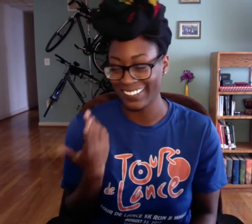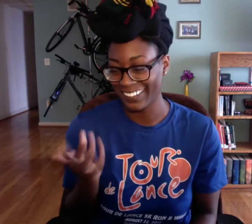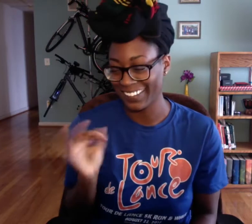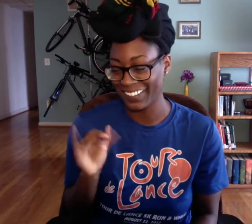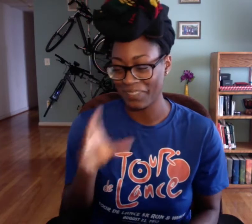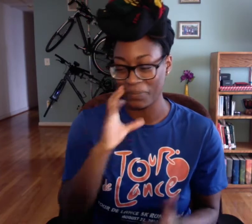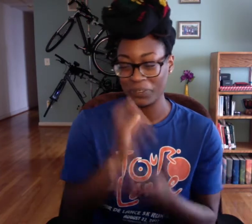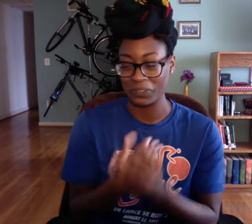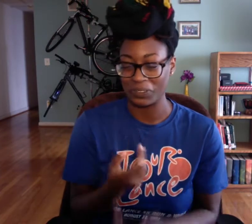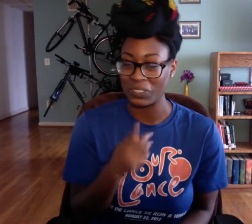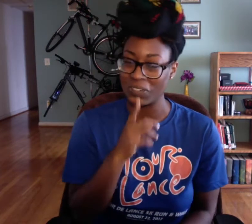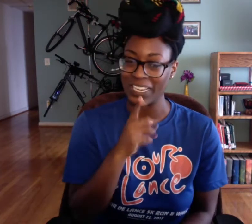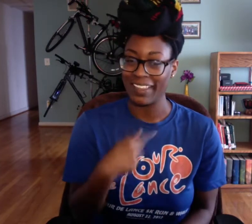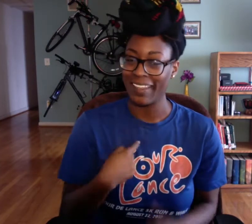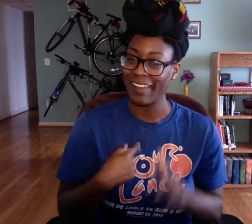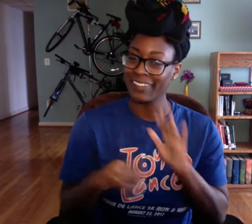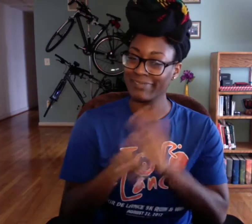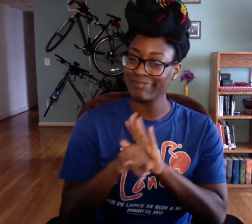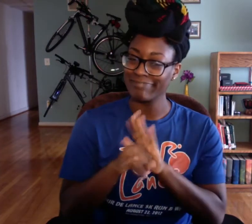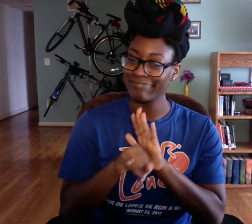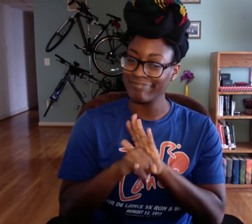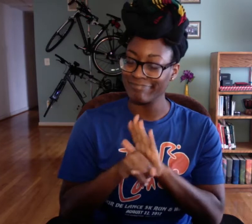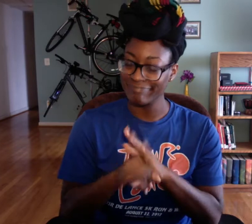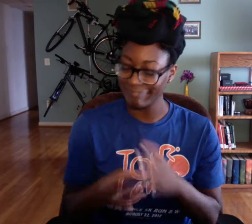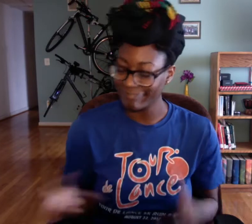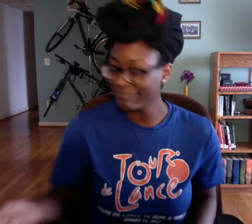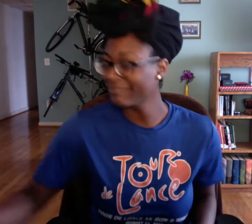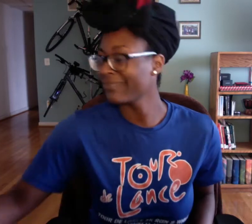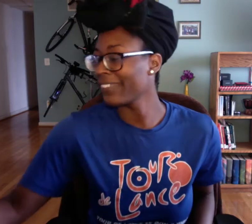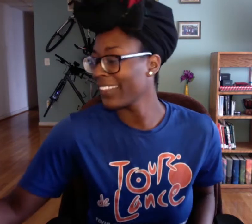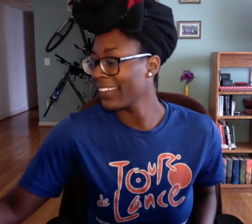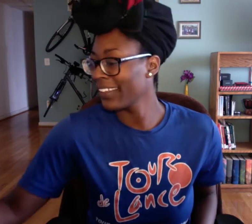I just feel like my life's on fire . I really identify with this picture.